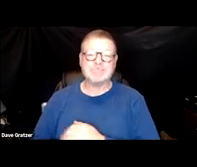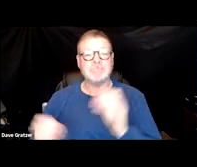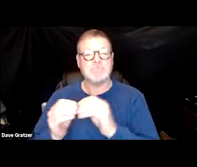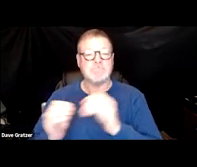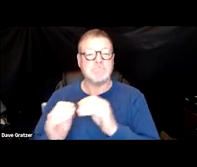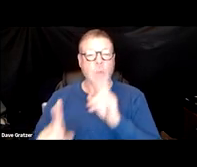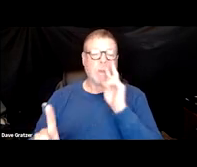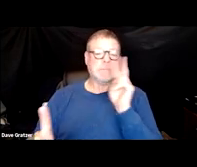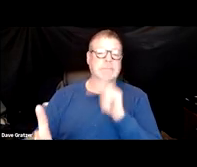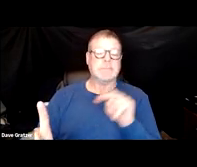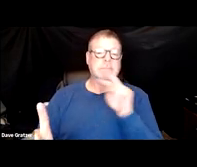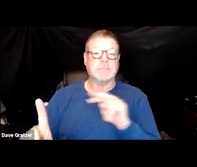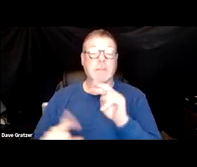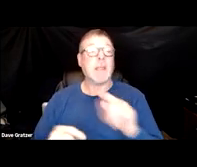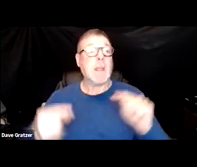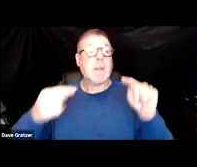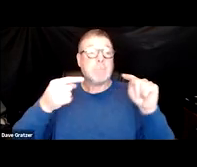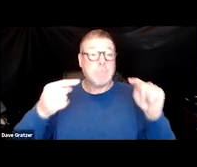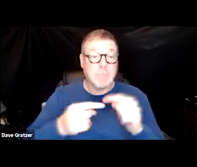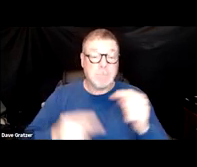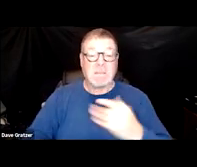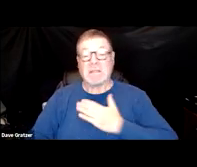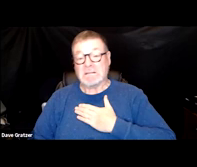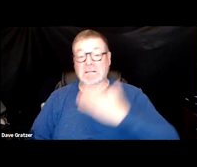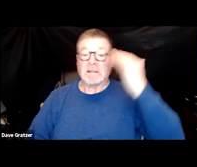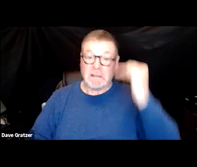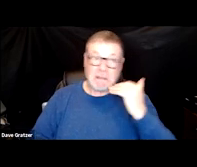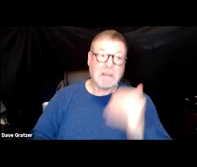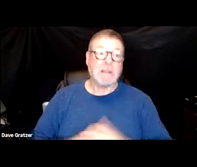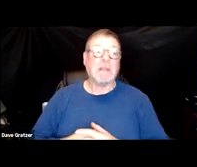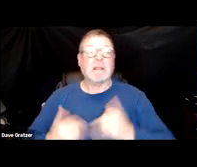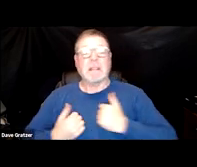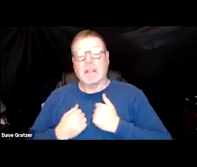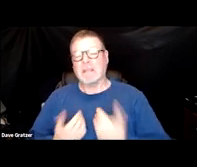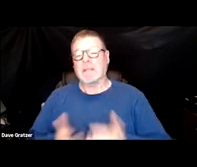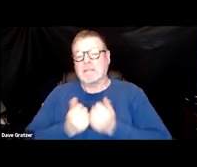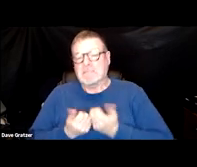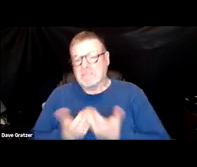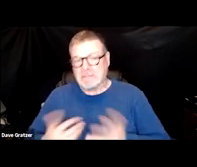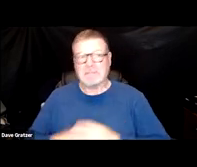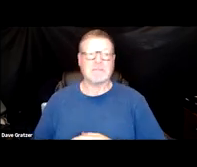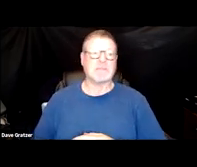So people have pain, muscle, chest, joint, head. You know, myalgias. They're tired, fatigued.